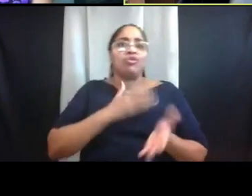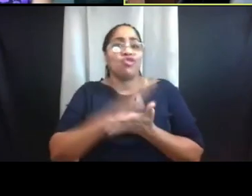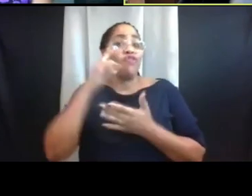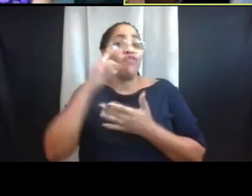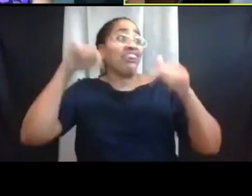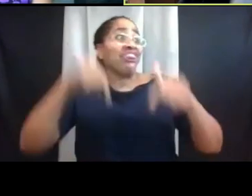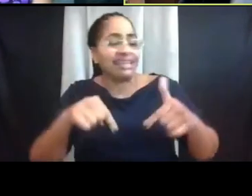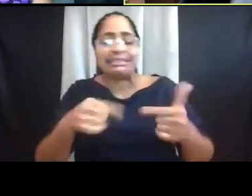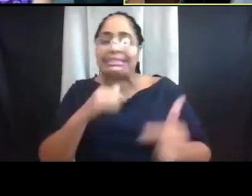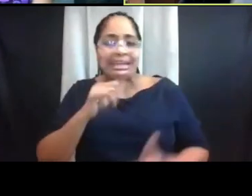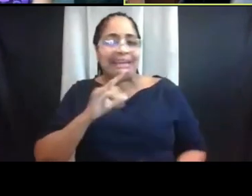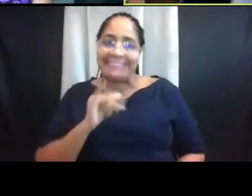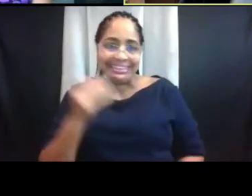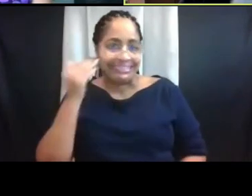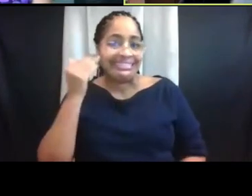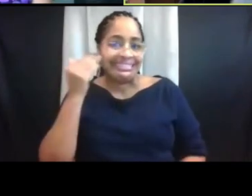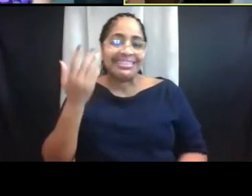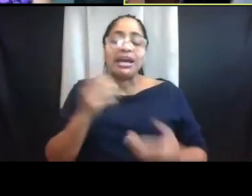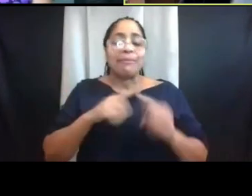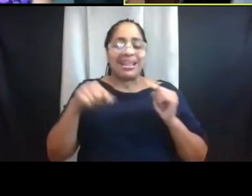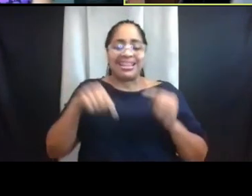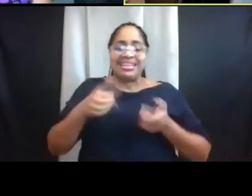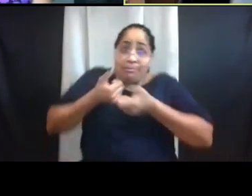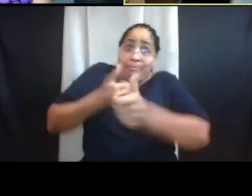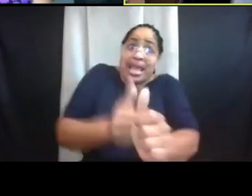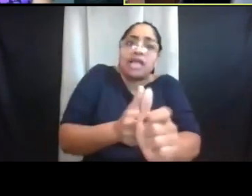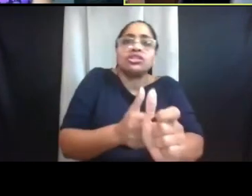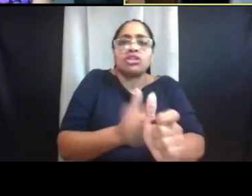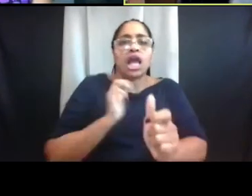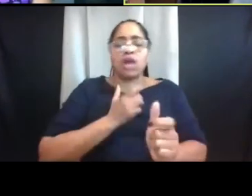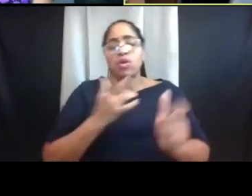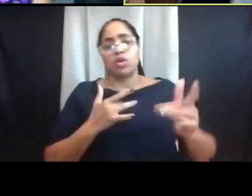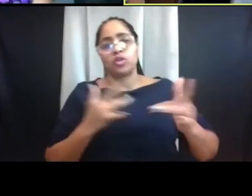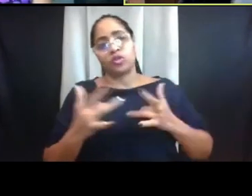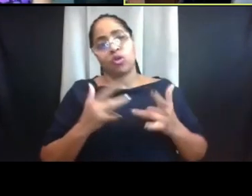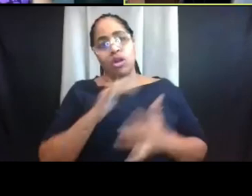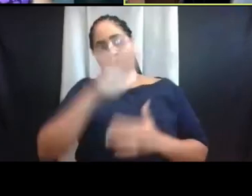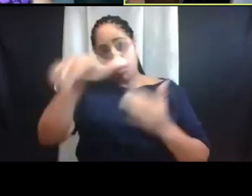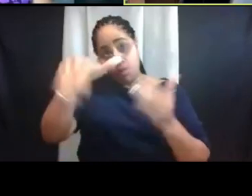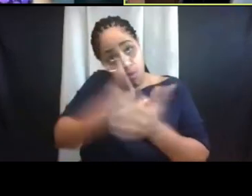This is based on our concerns about the whole community's safety,